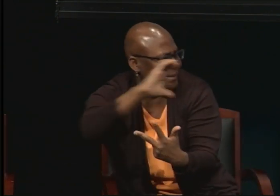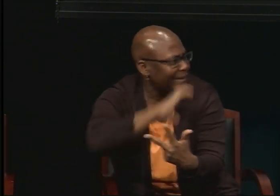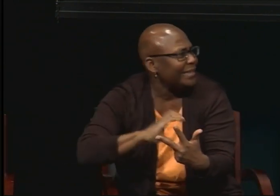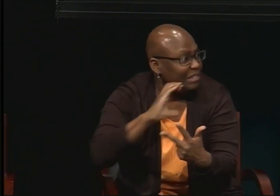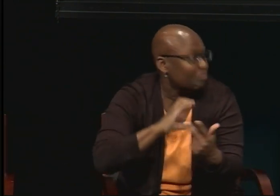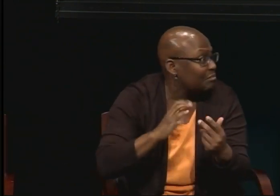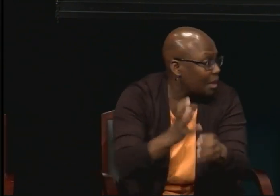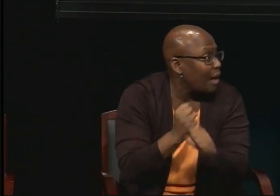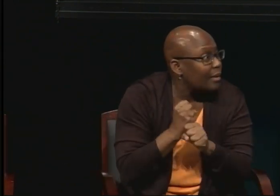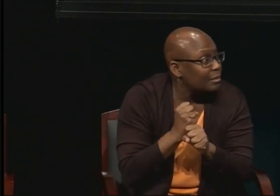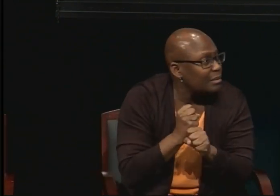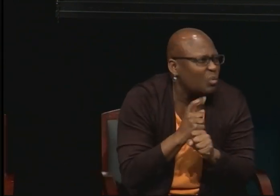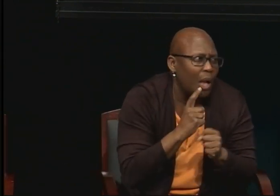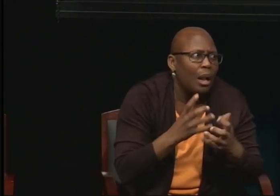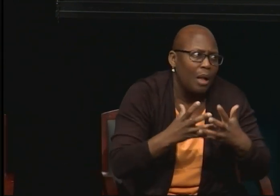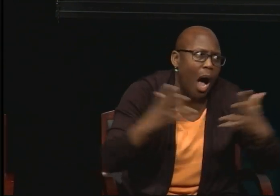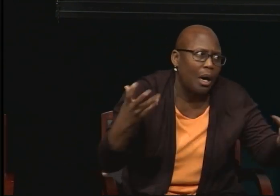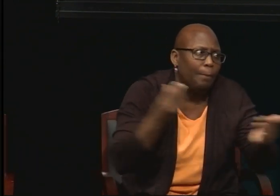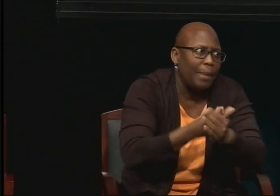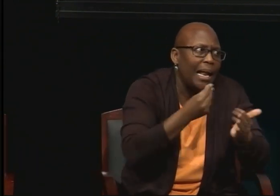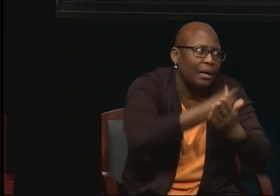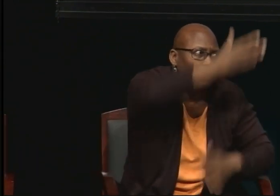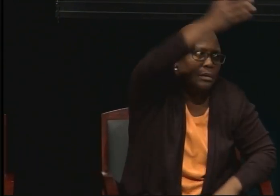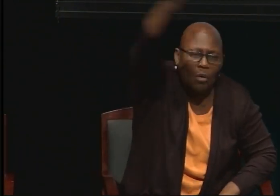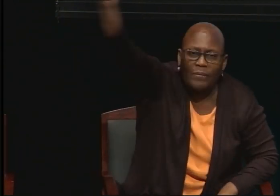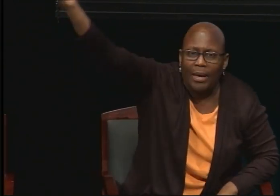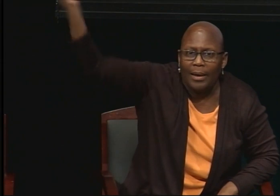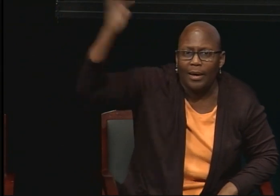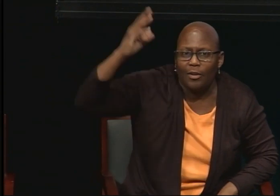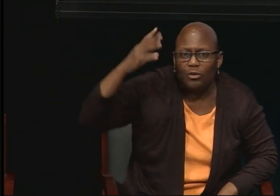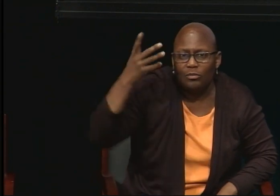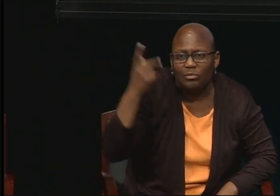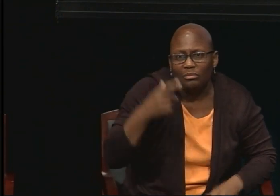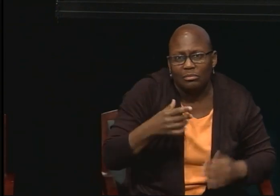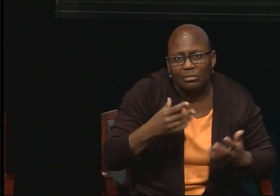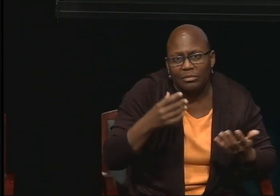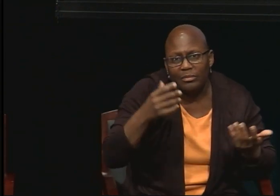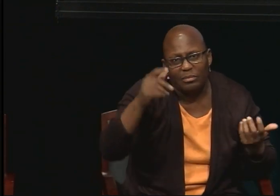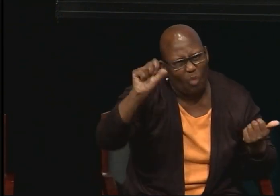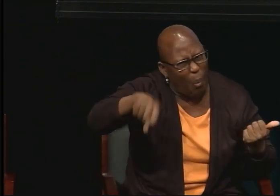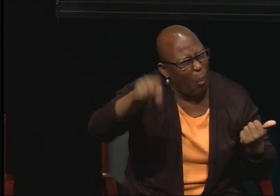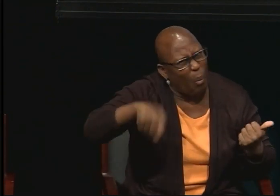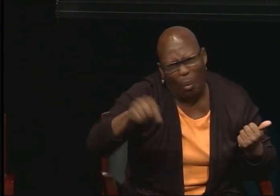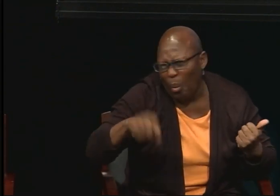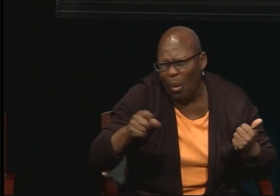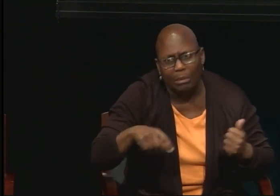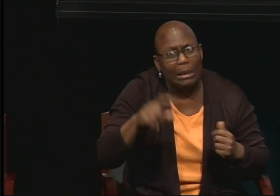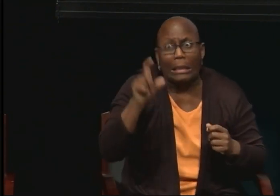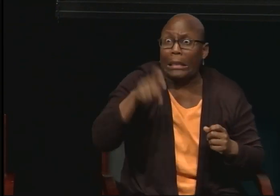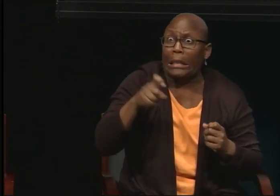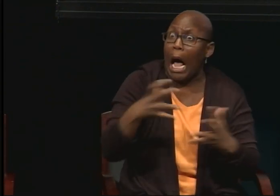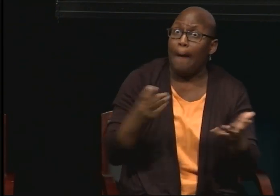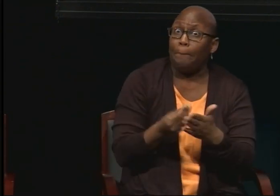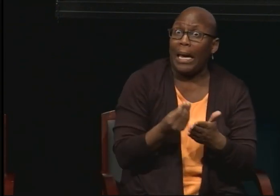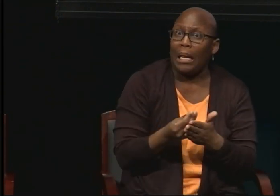And obviously if you are a minority, if you have a disability, if you are deaf, if you are a woman,